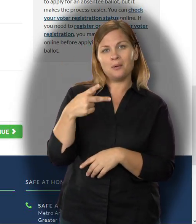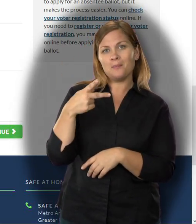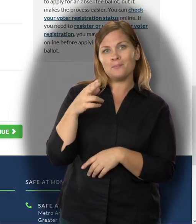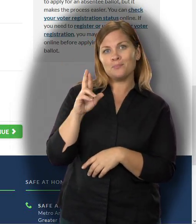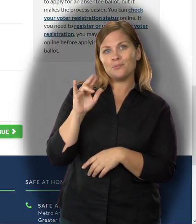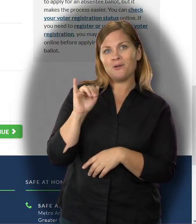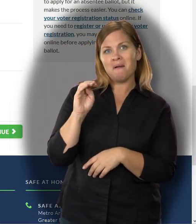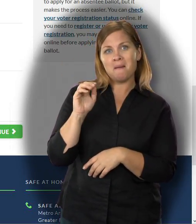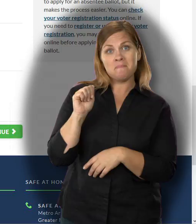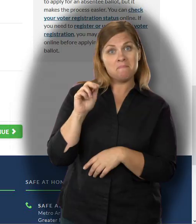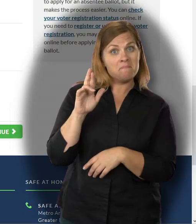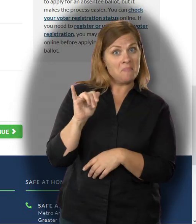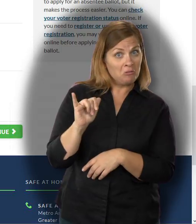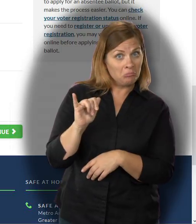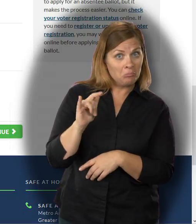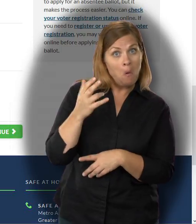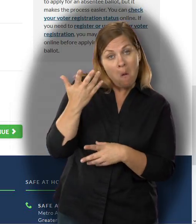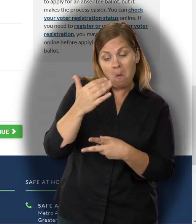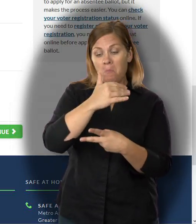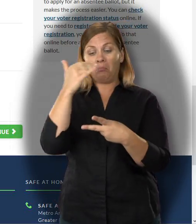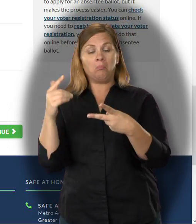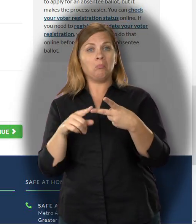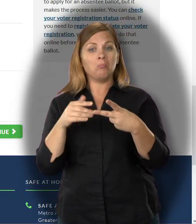that you want the ballot mailed to you for.